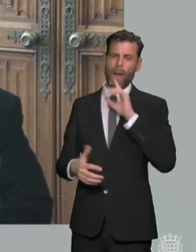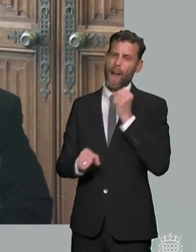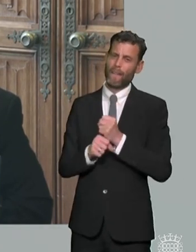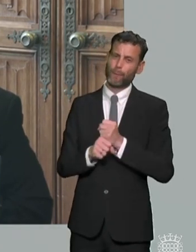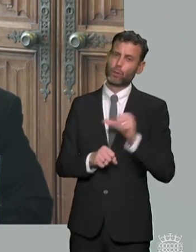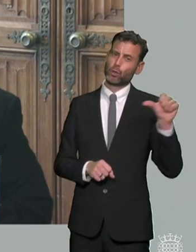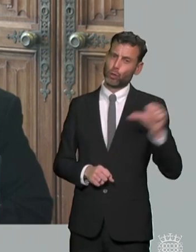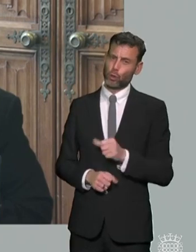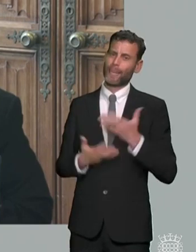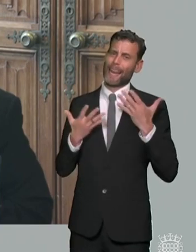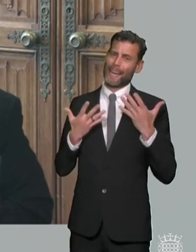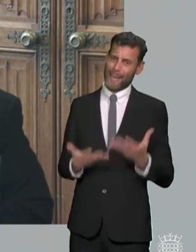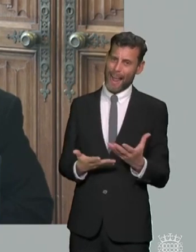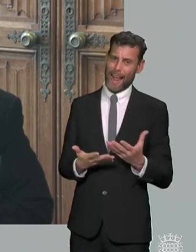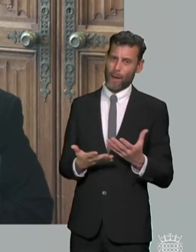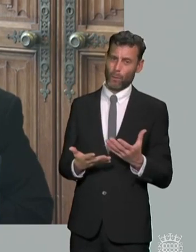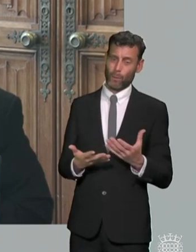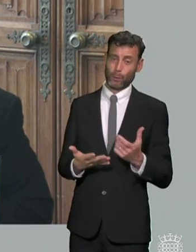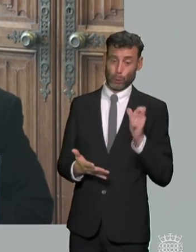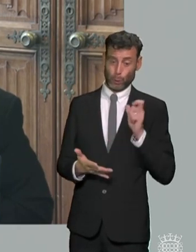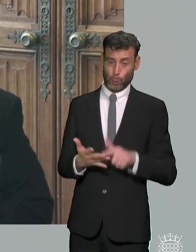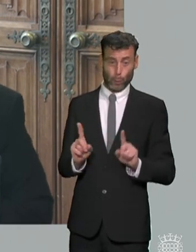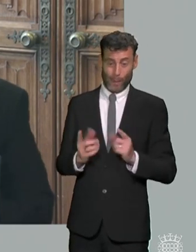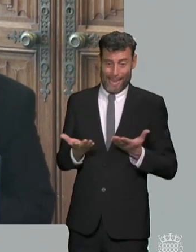you know until these reforms can be brought in as anything specific and